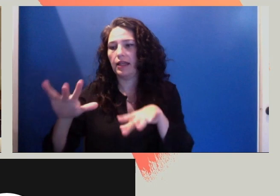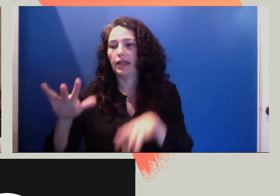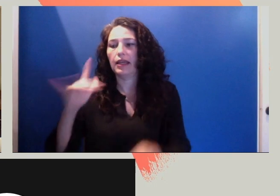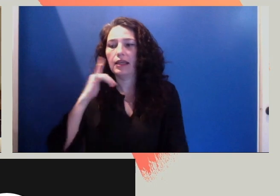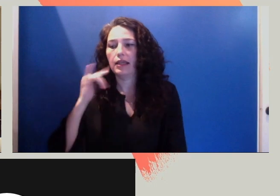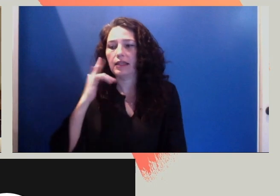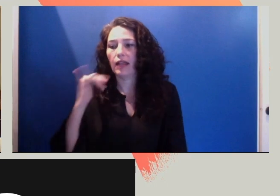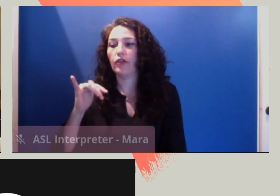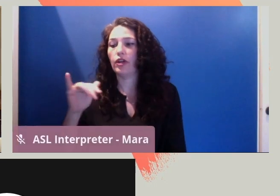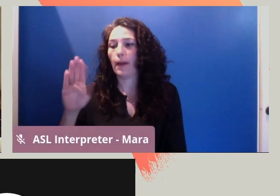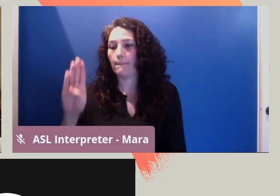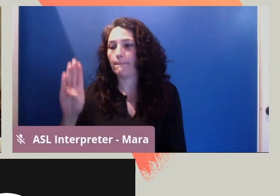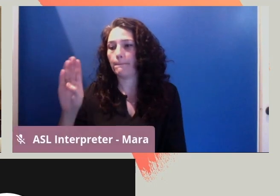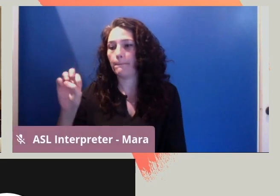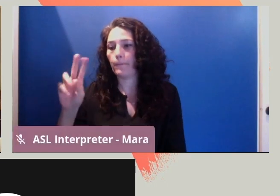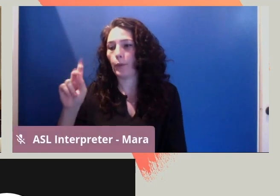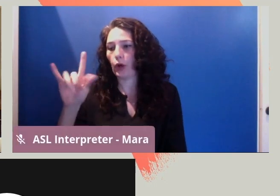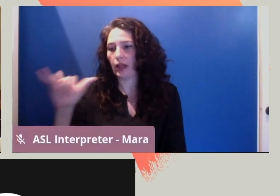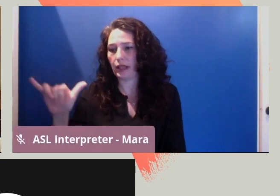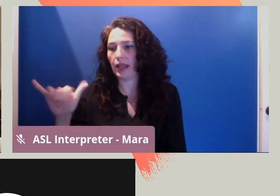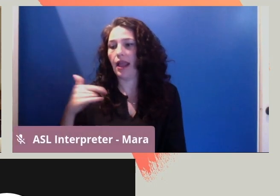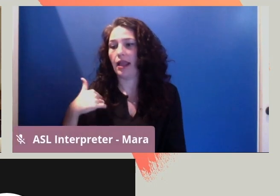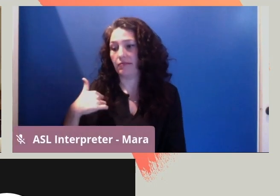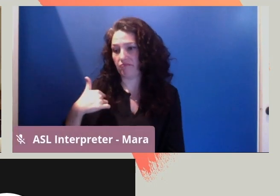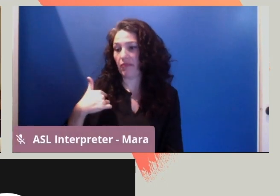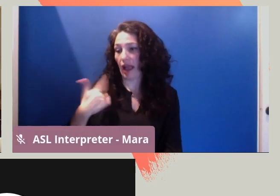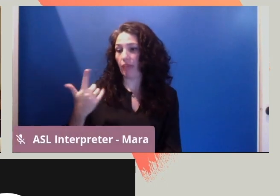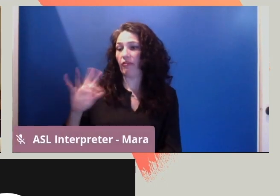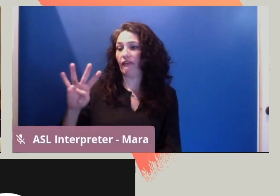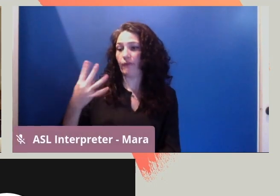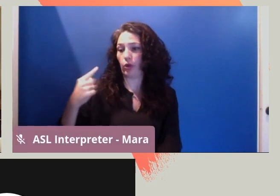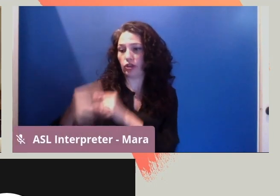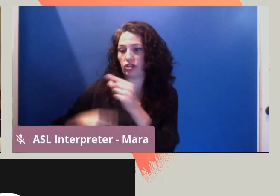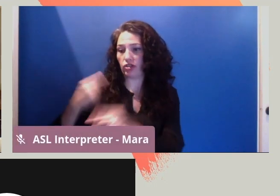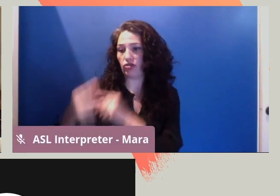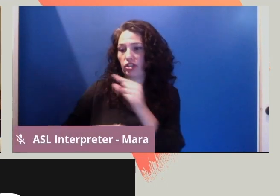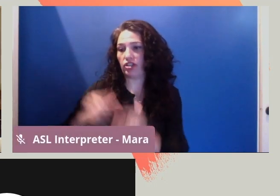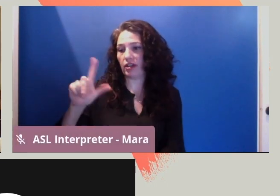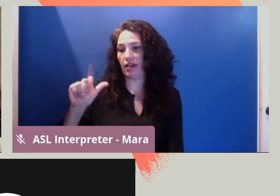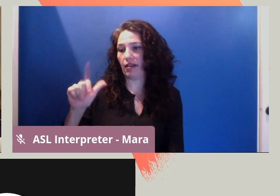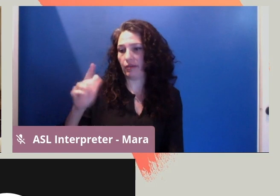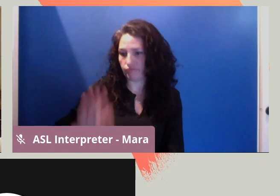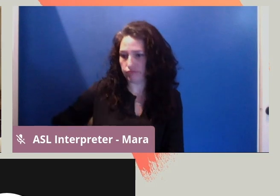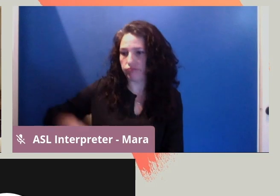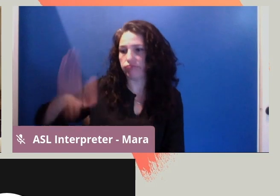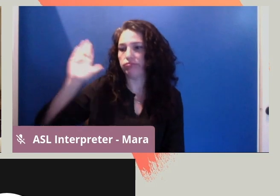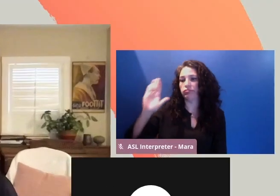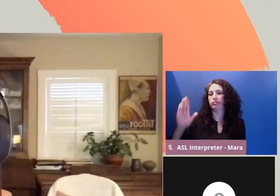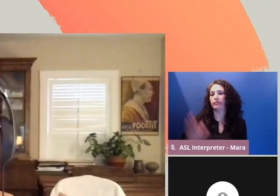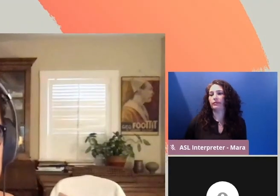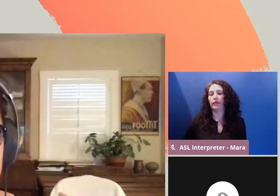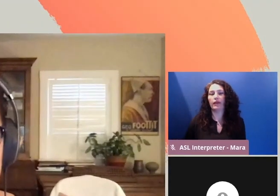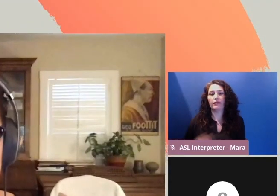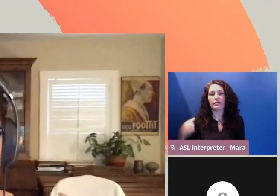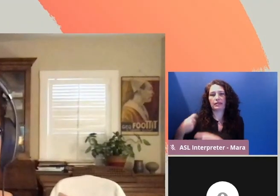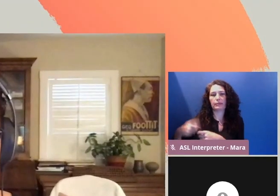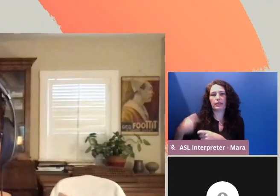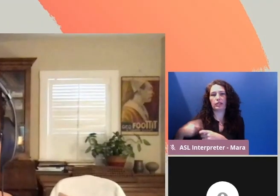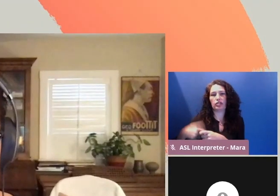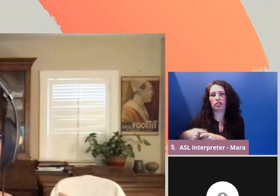I'm a fourth-generation Angeleno of Spanish and Native descent. Our Native ancestry was colonized and erased,